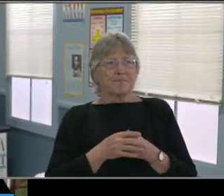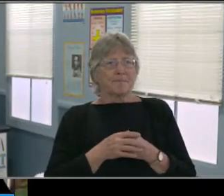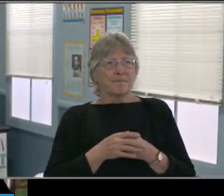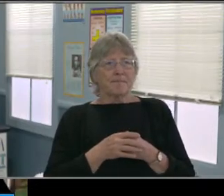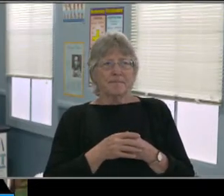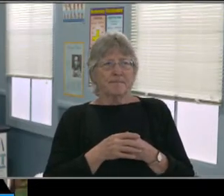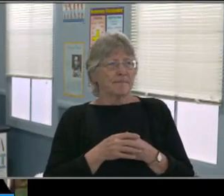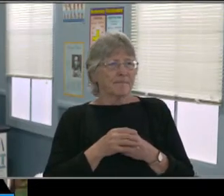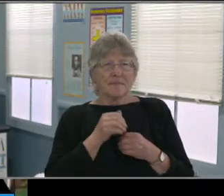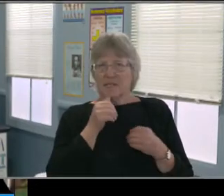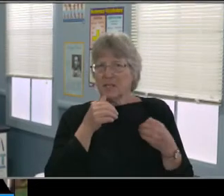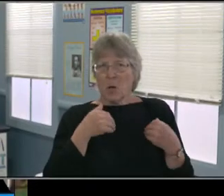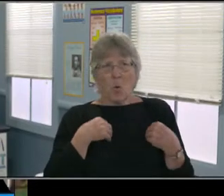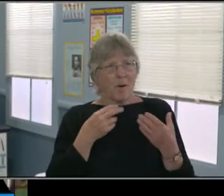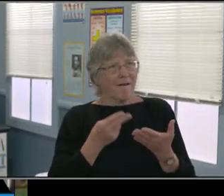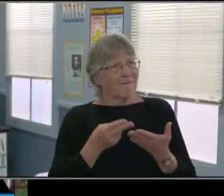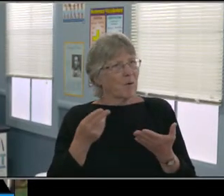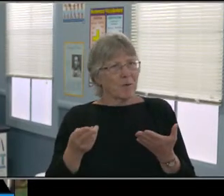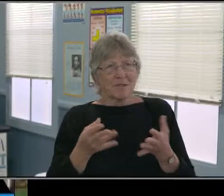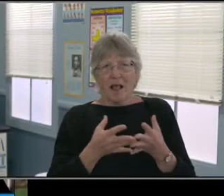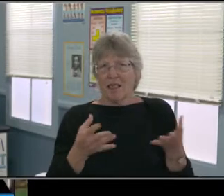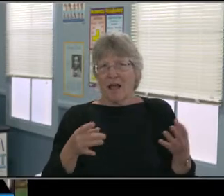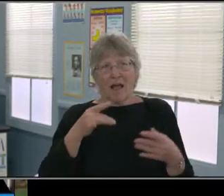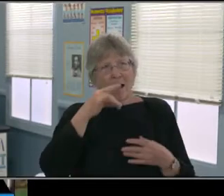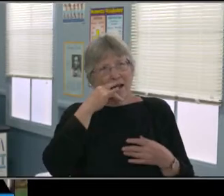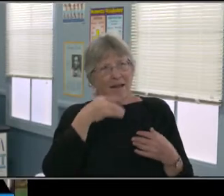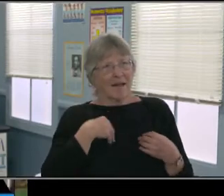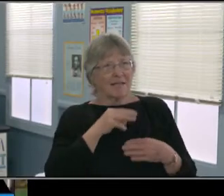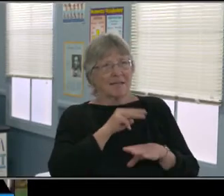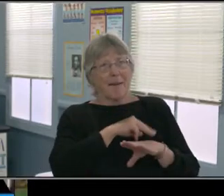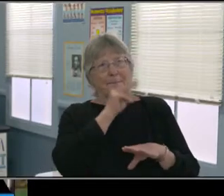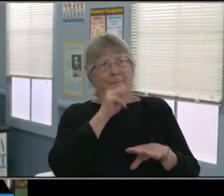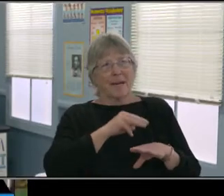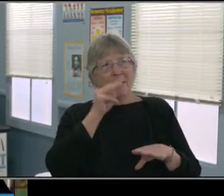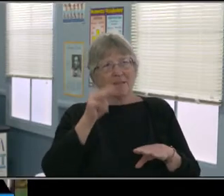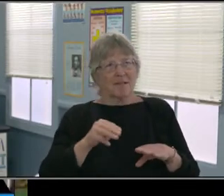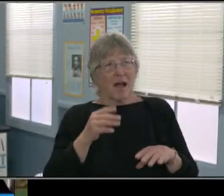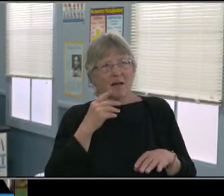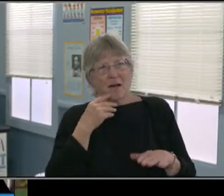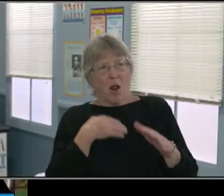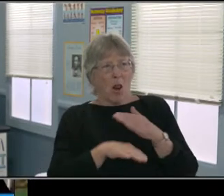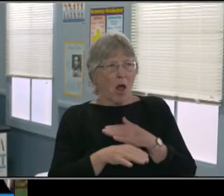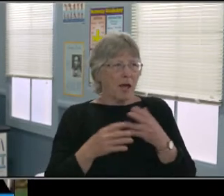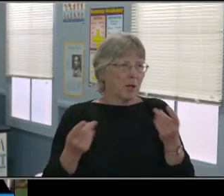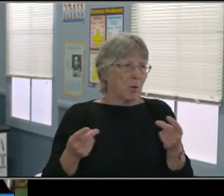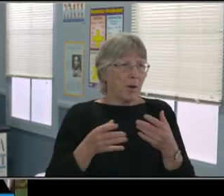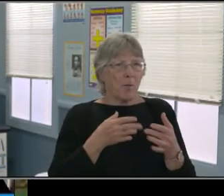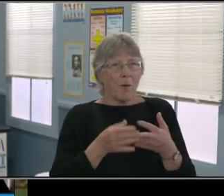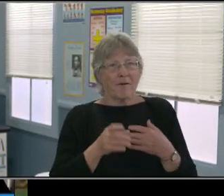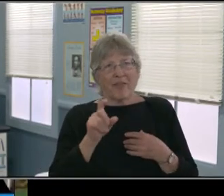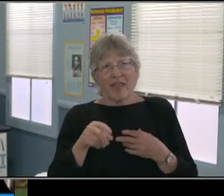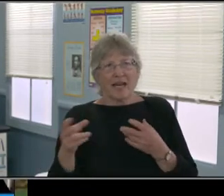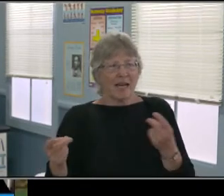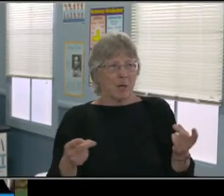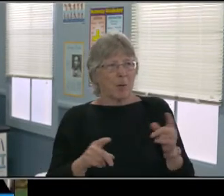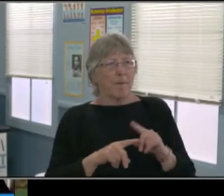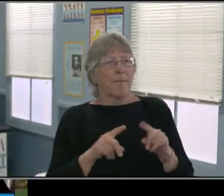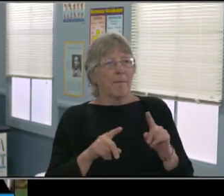Nubia had some info to pass along but she had to leave the meeting early. So there is gonna be some...